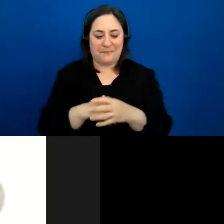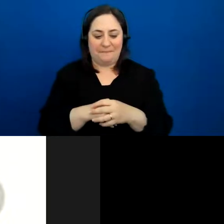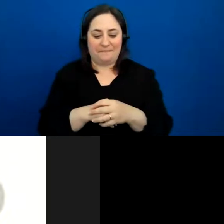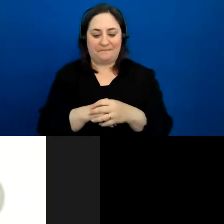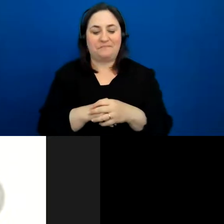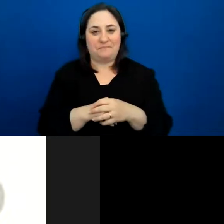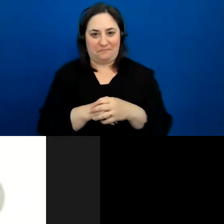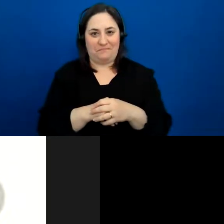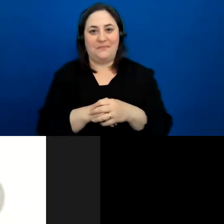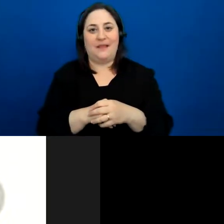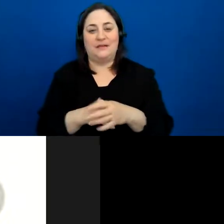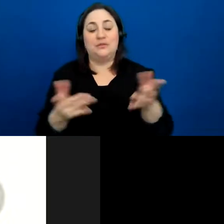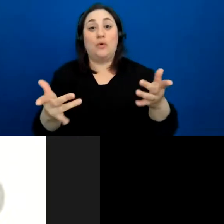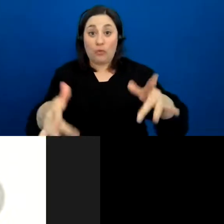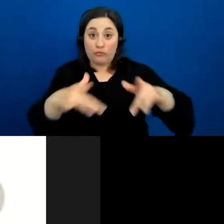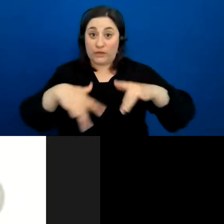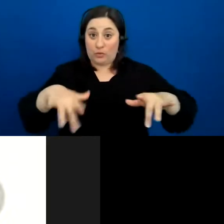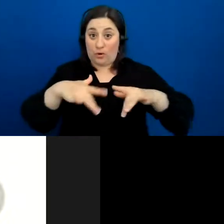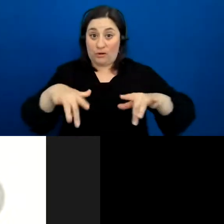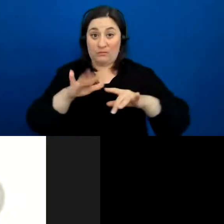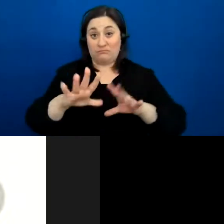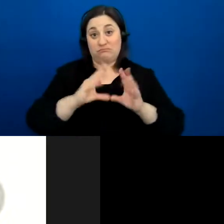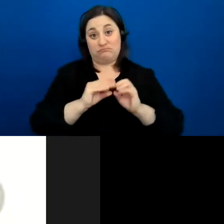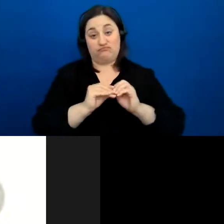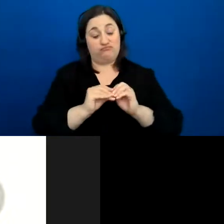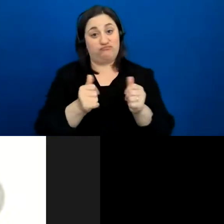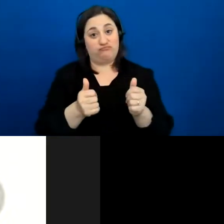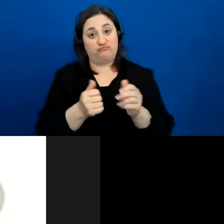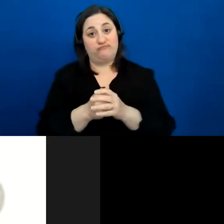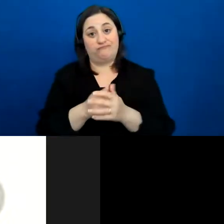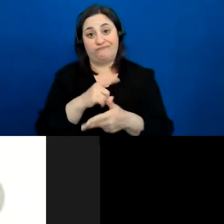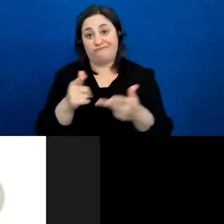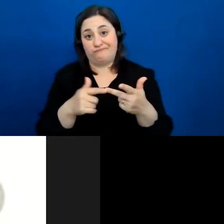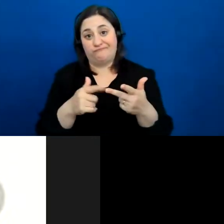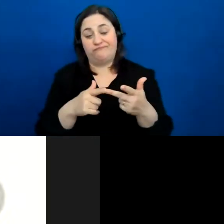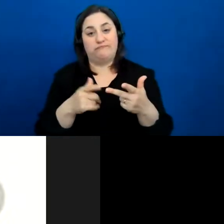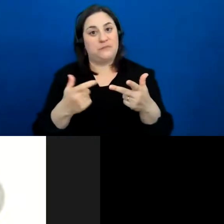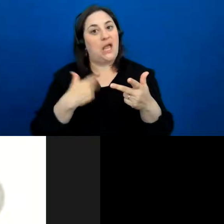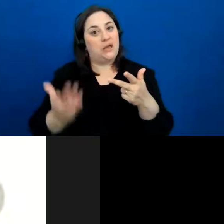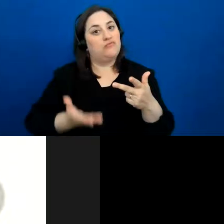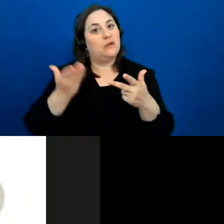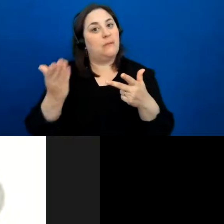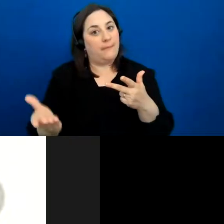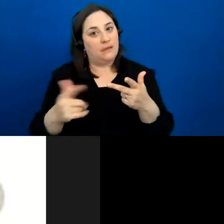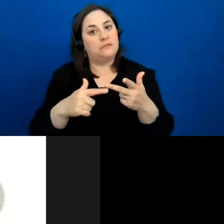recording your sessions is a thing that I highly recommend doing. I plan to cover that a little bit